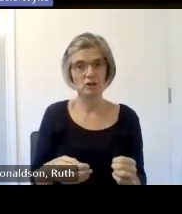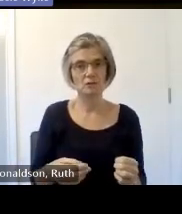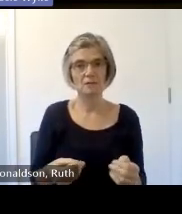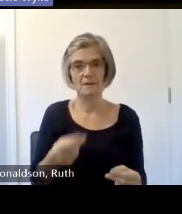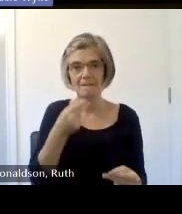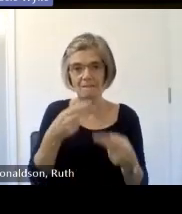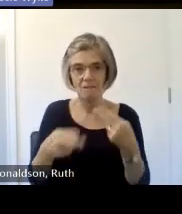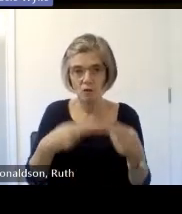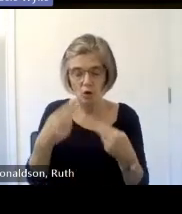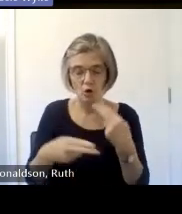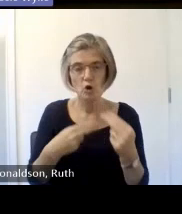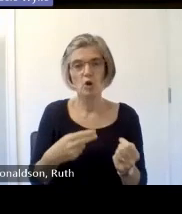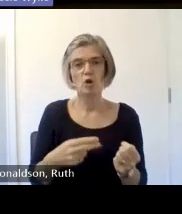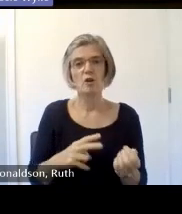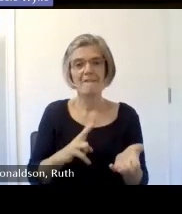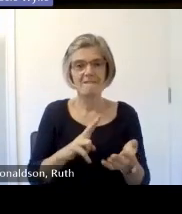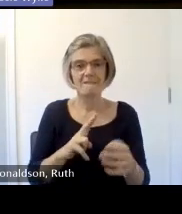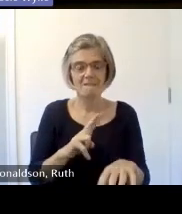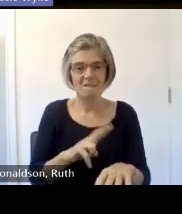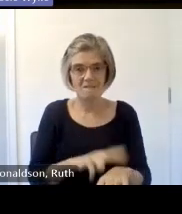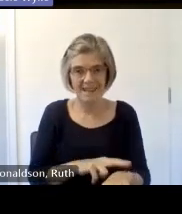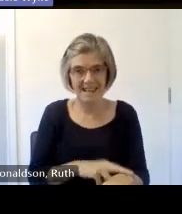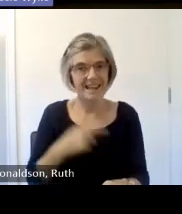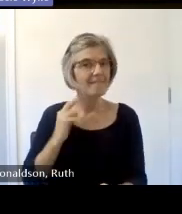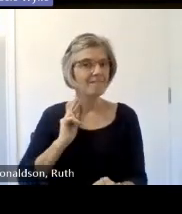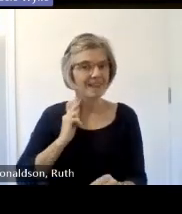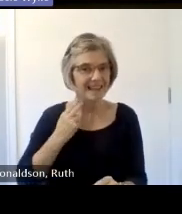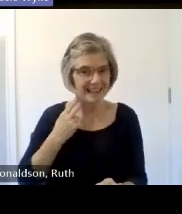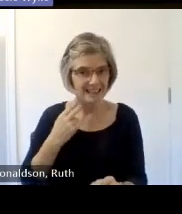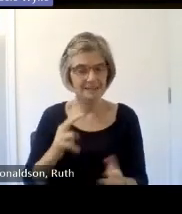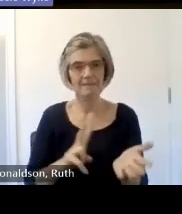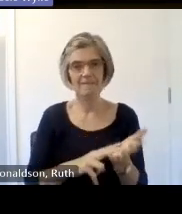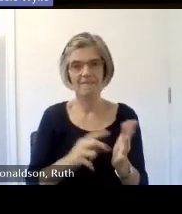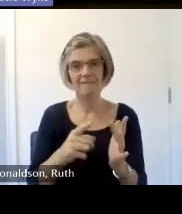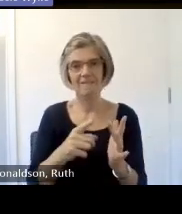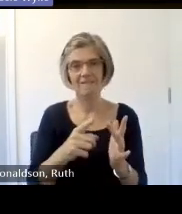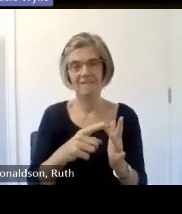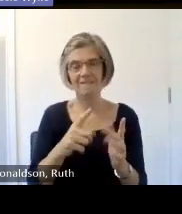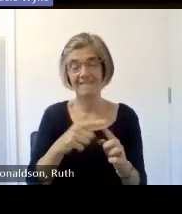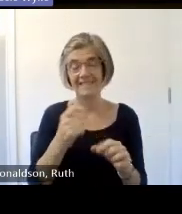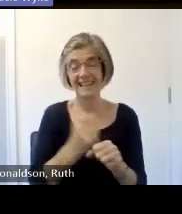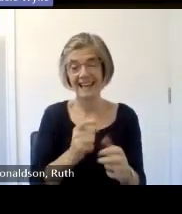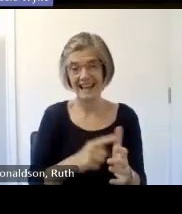for other specific dietary needs please take as much as you want um we did have some transitions